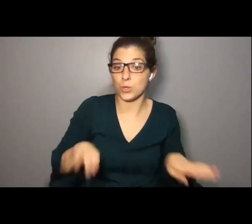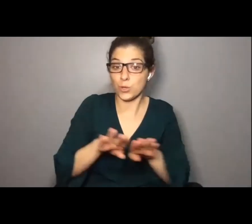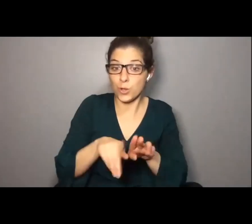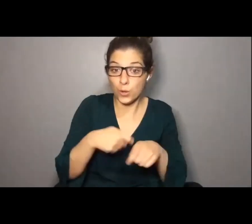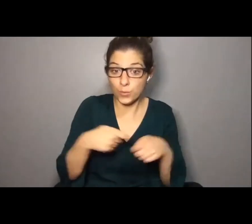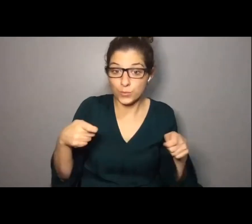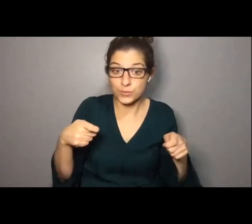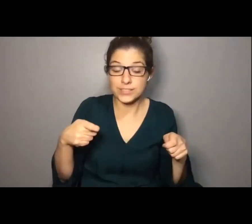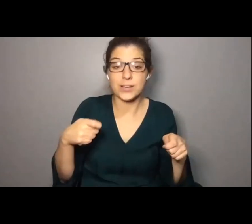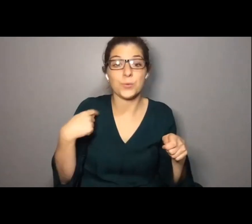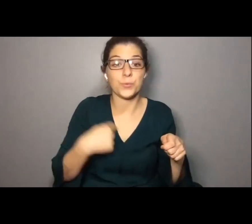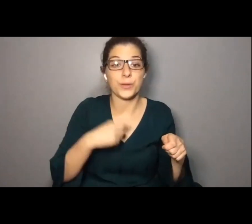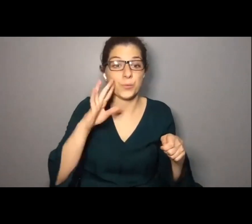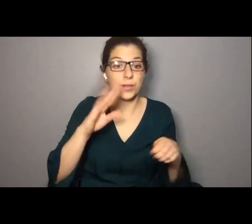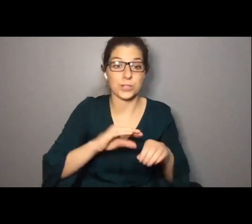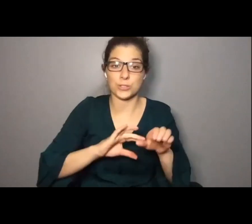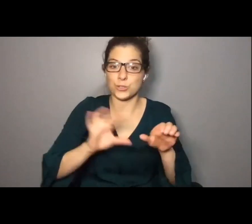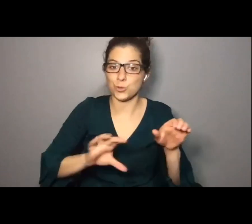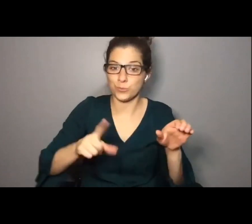And we will Zoom you